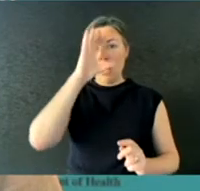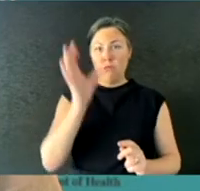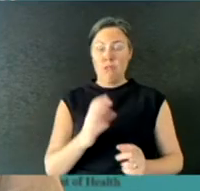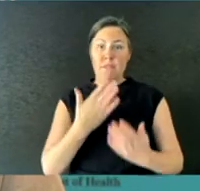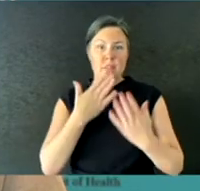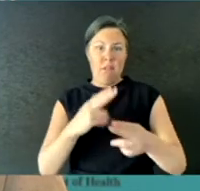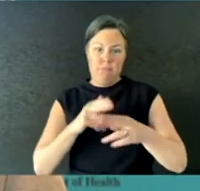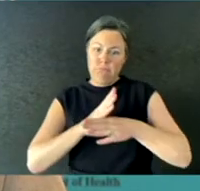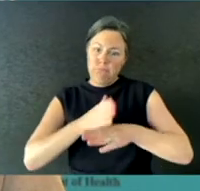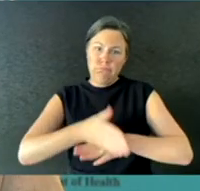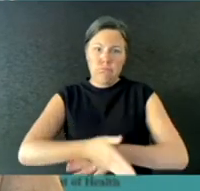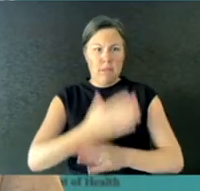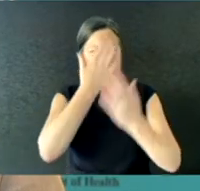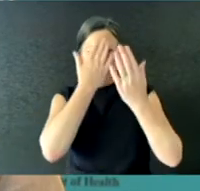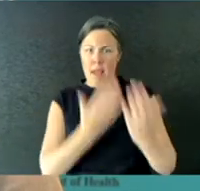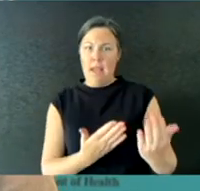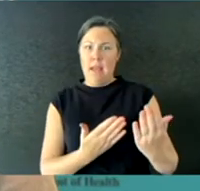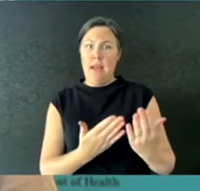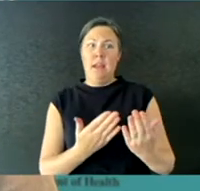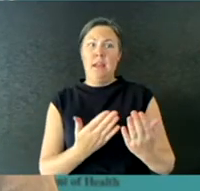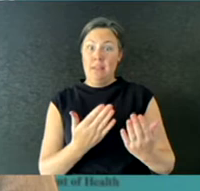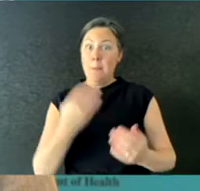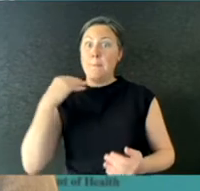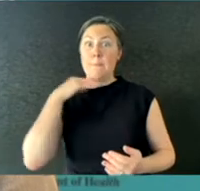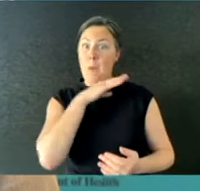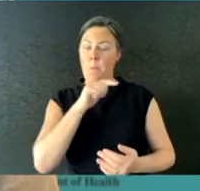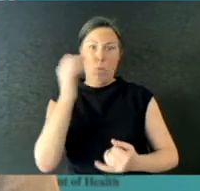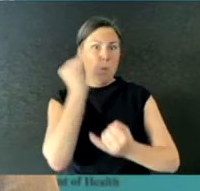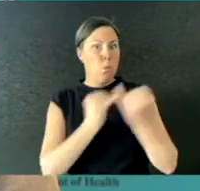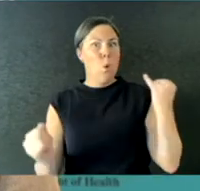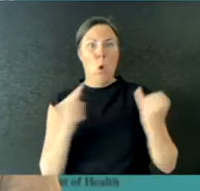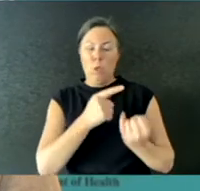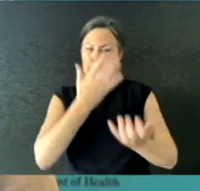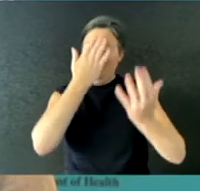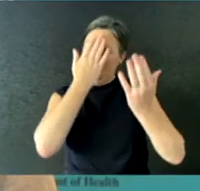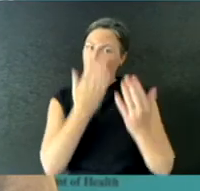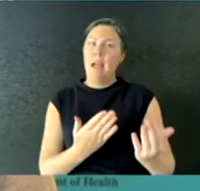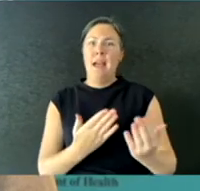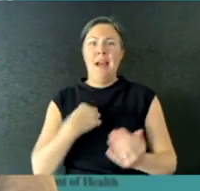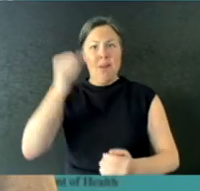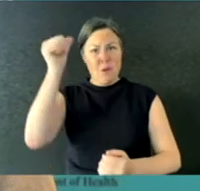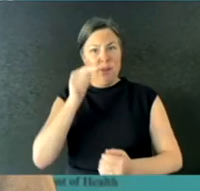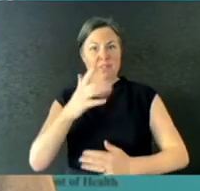surrounds. Those Australians who have been under a very restricted way of life for many